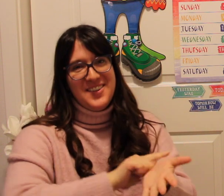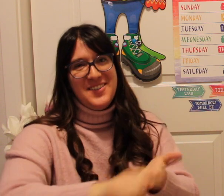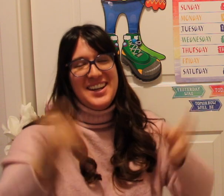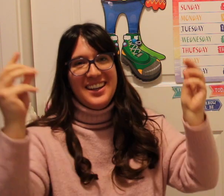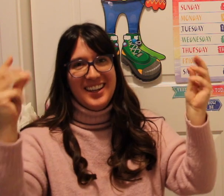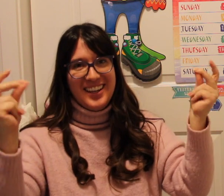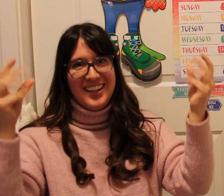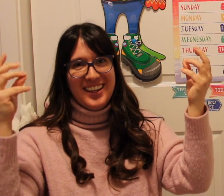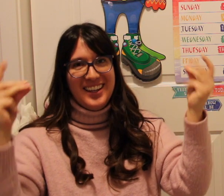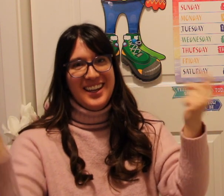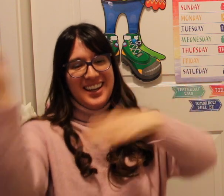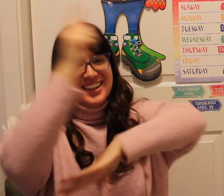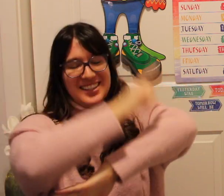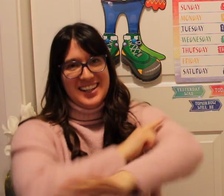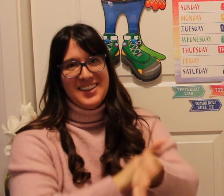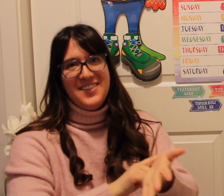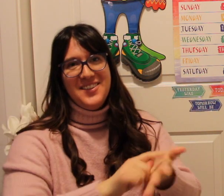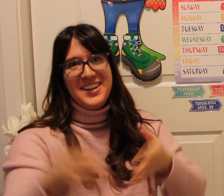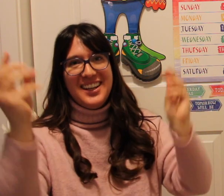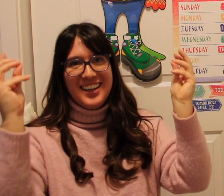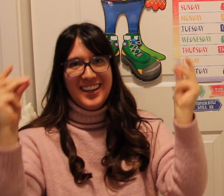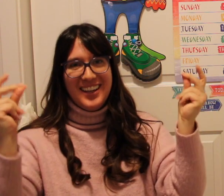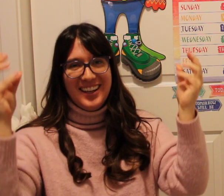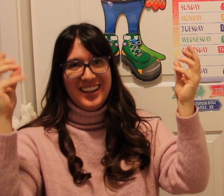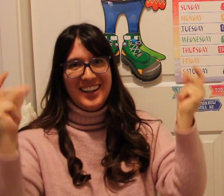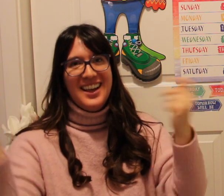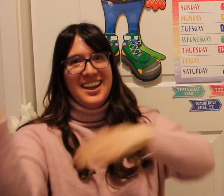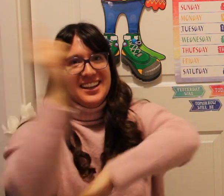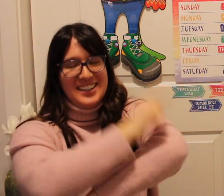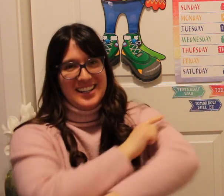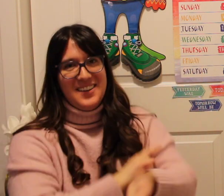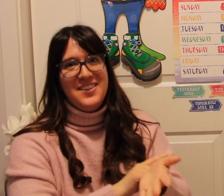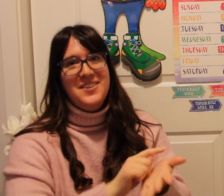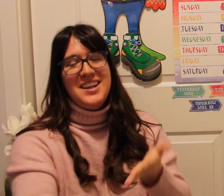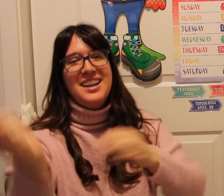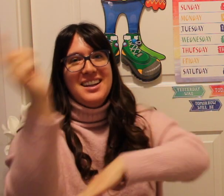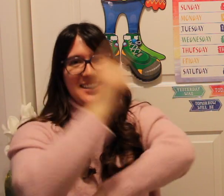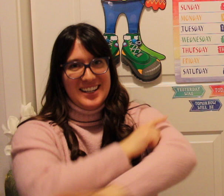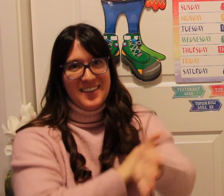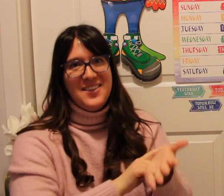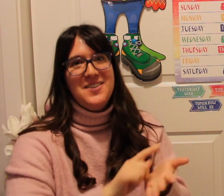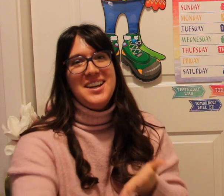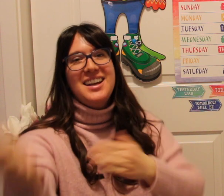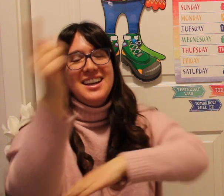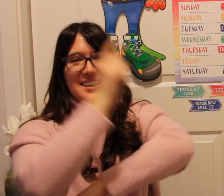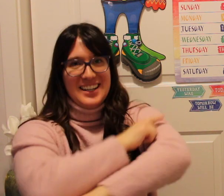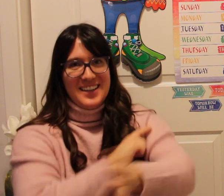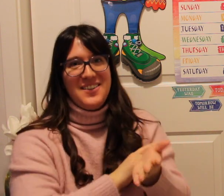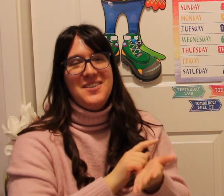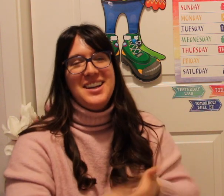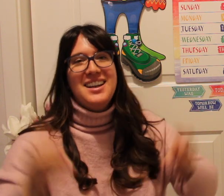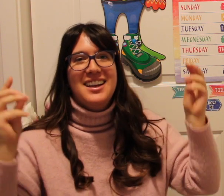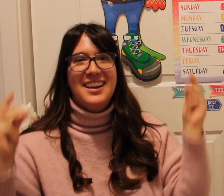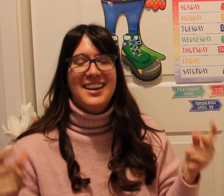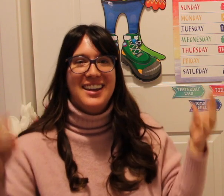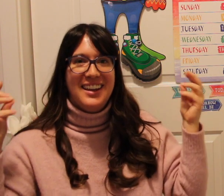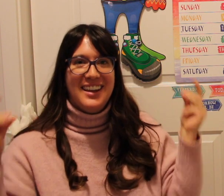the week days of the week days of the week days of the week days of the week